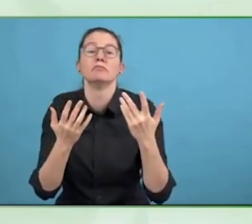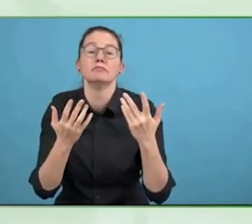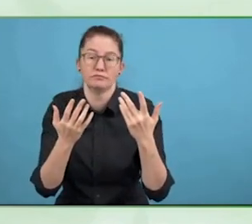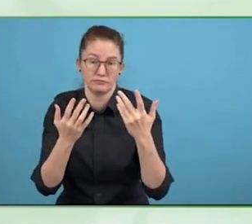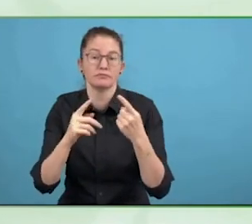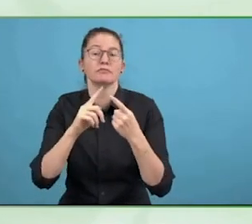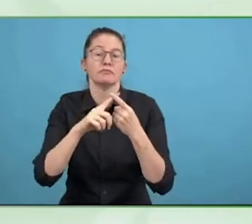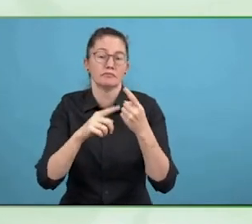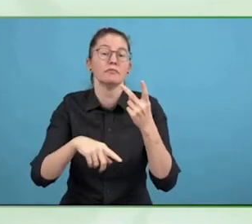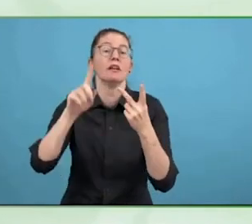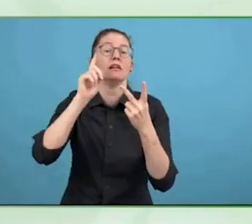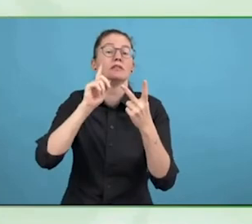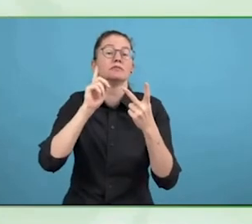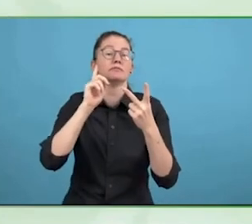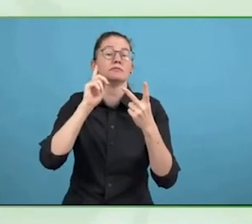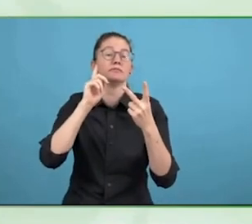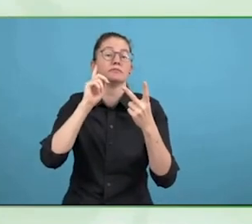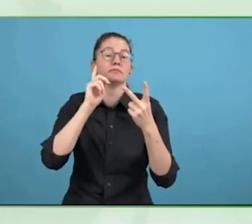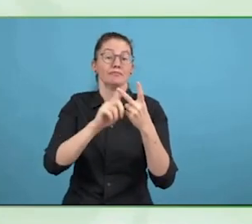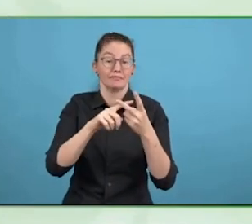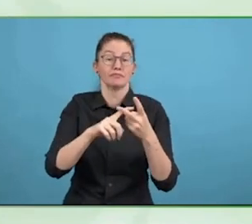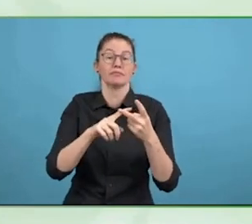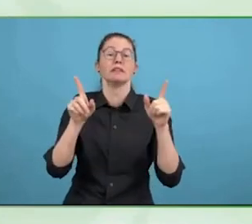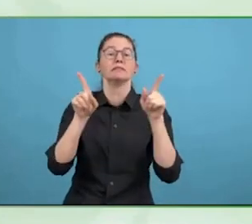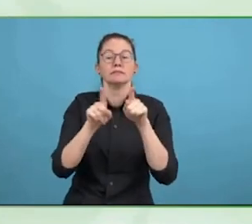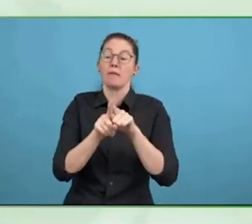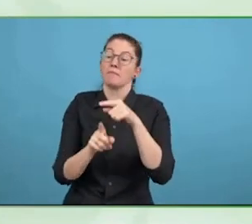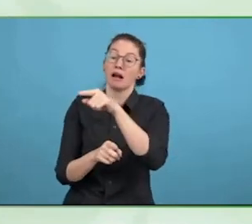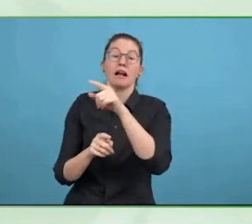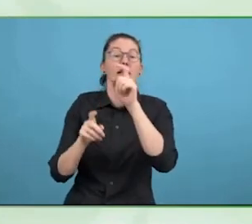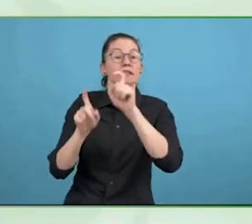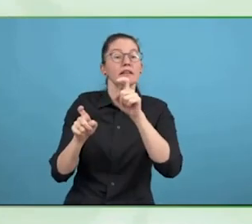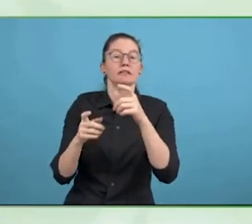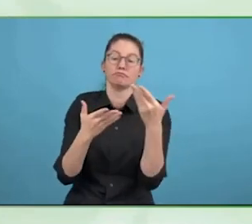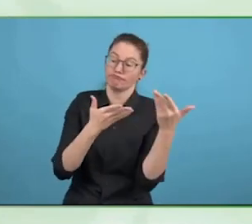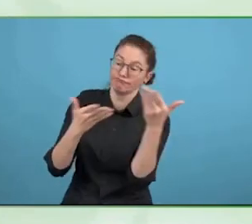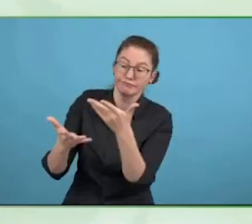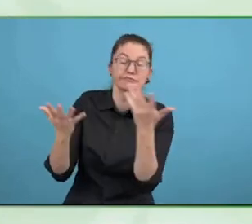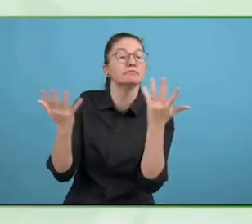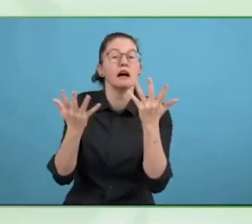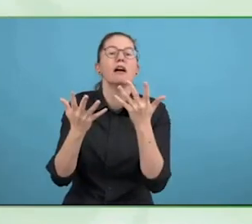These are disability specific support that have to be given.